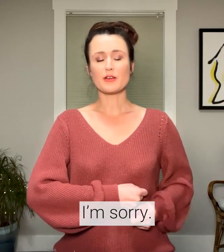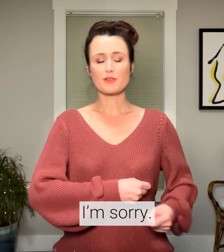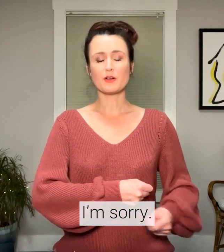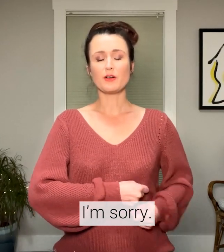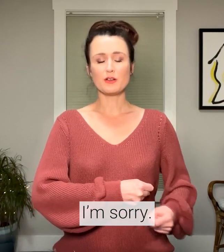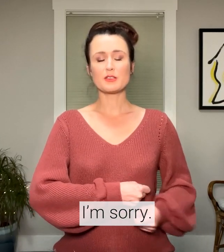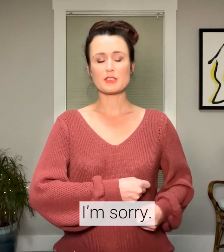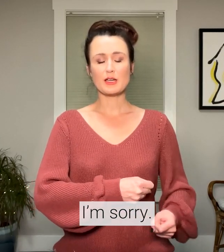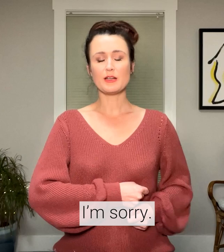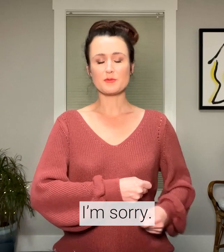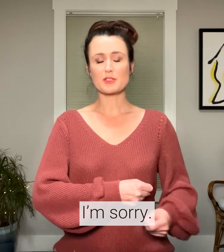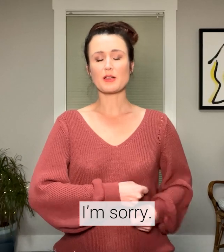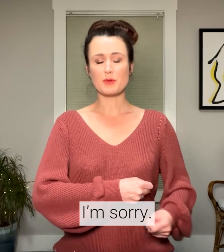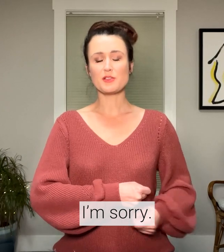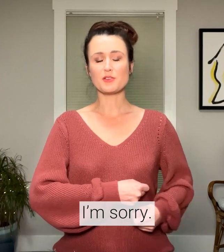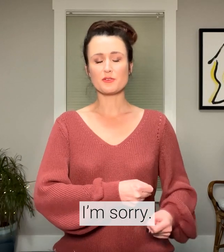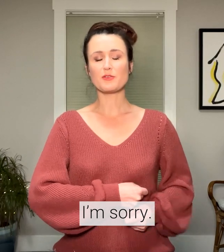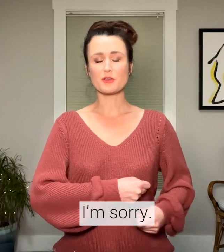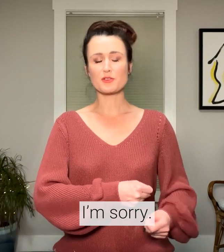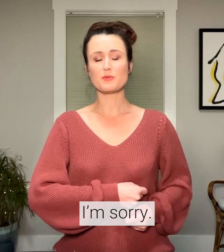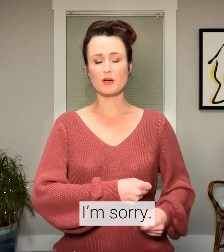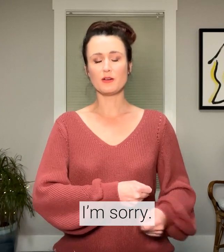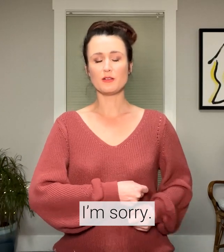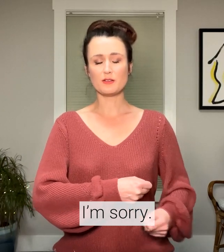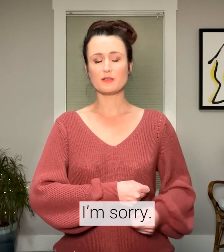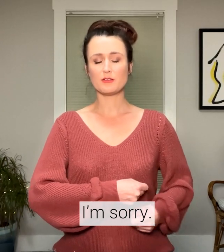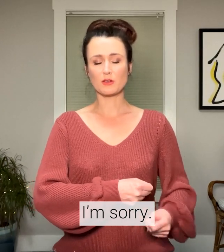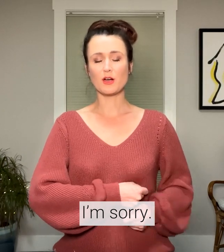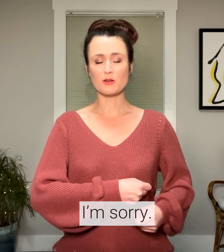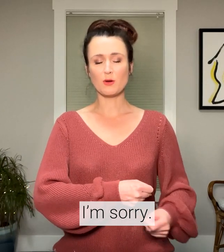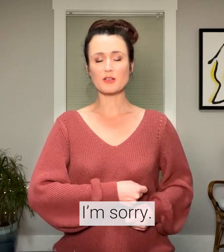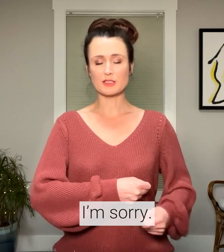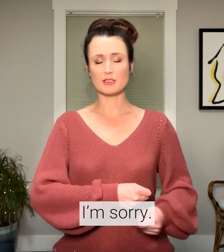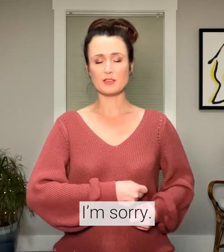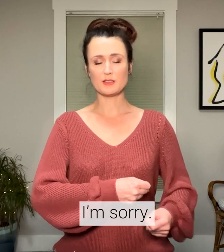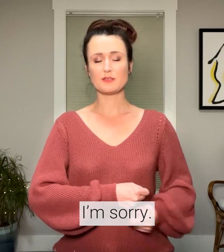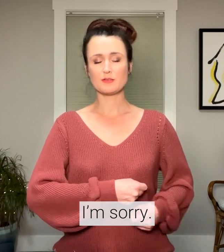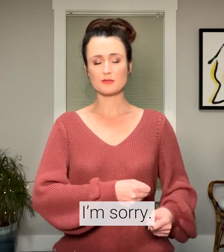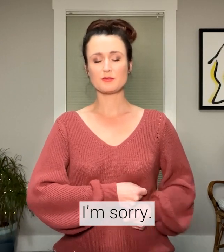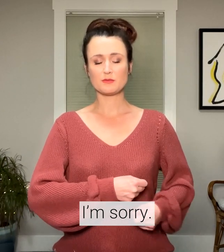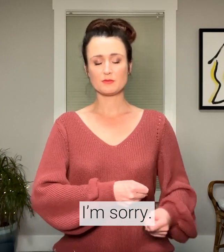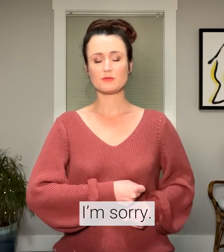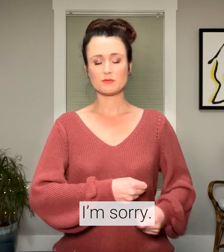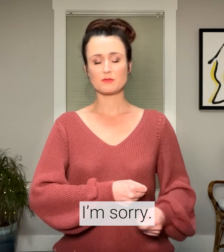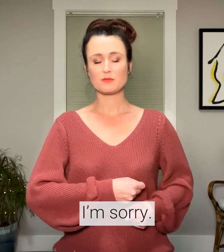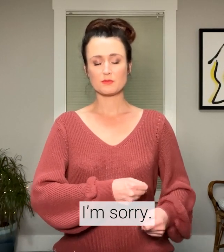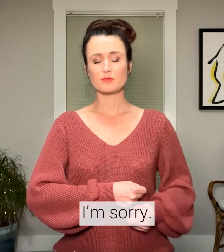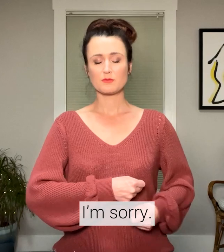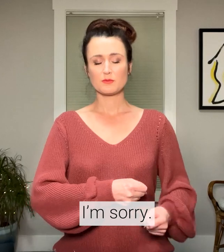for all the times I made you feel small or unwanted.